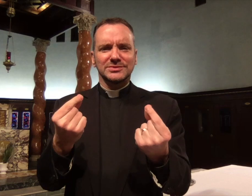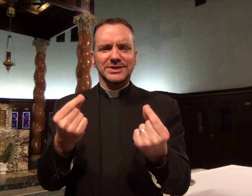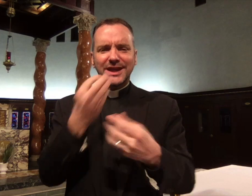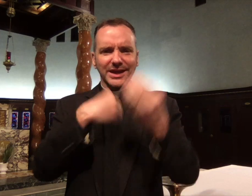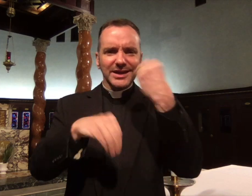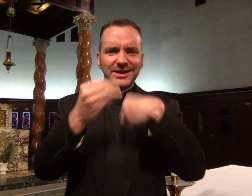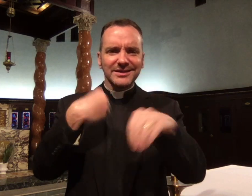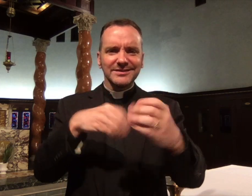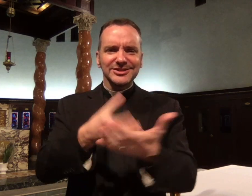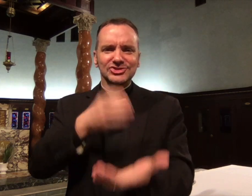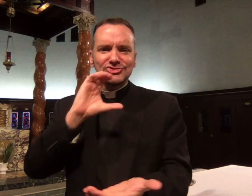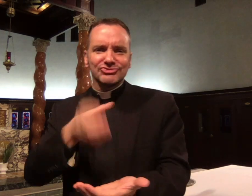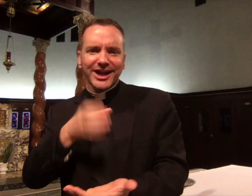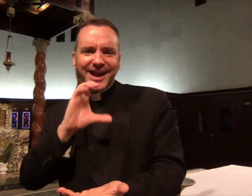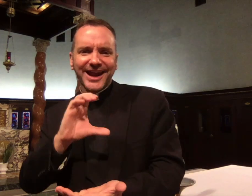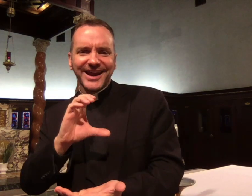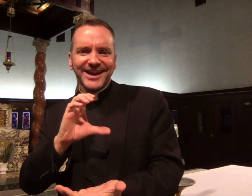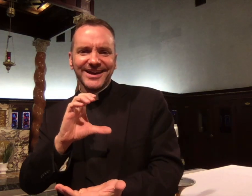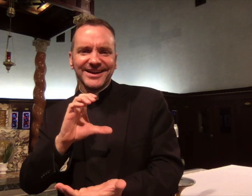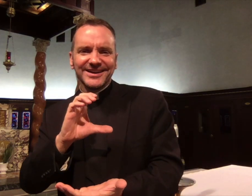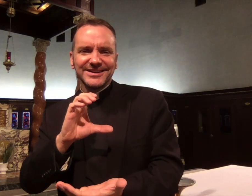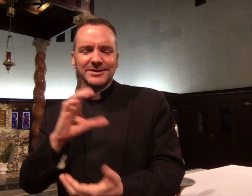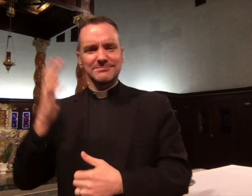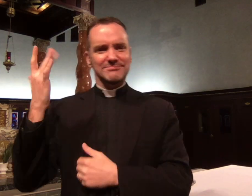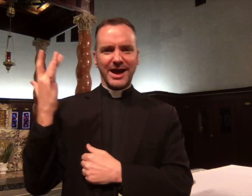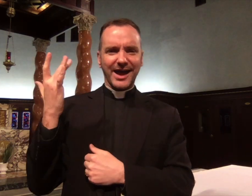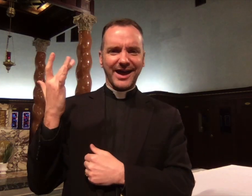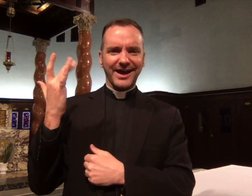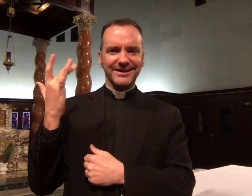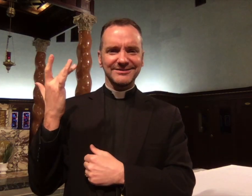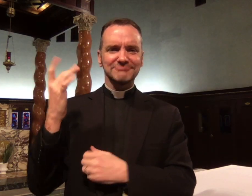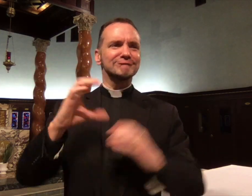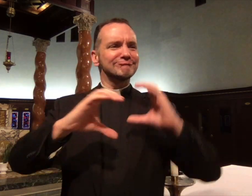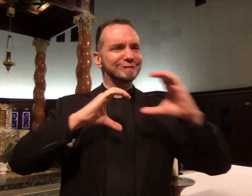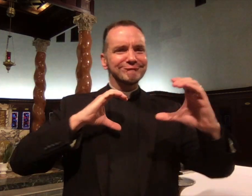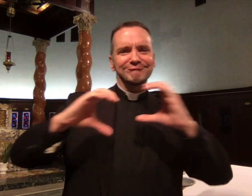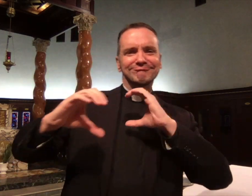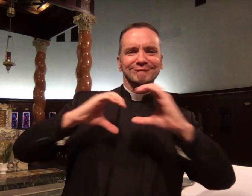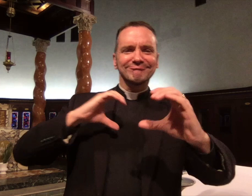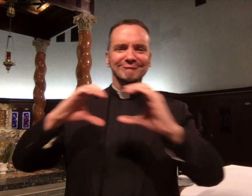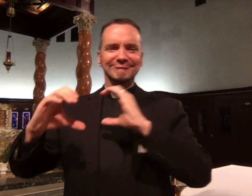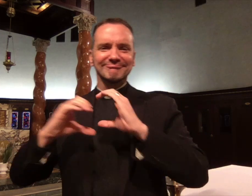look back to what that must have been, we realize it's a communal celebration of